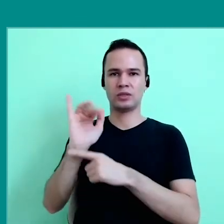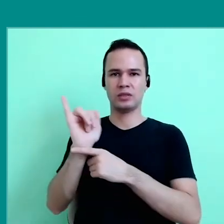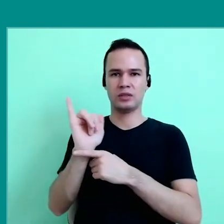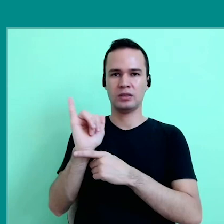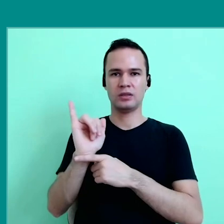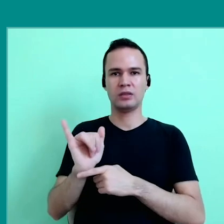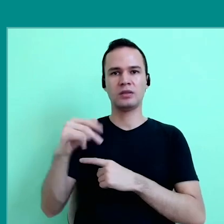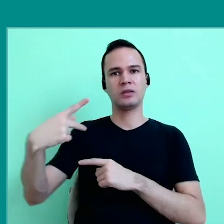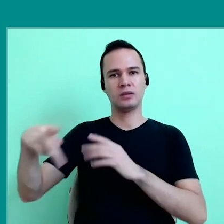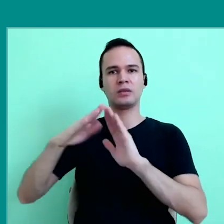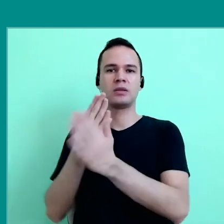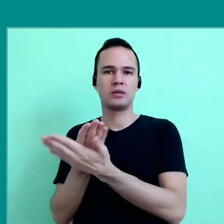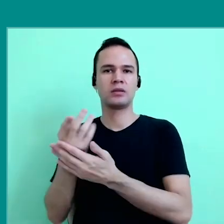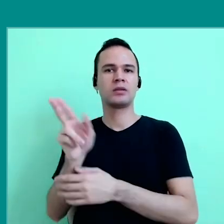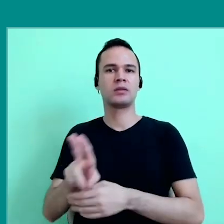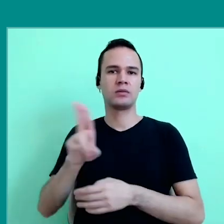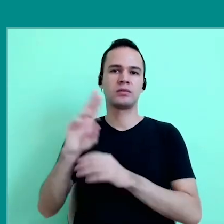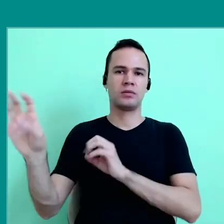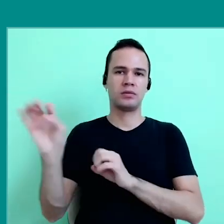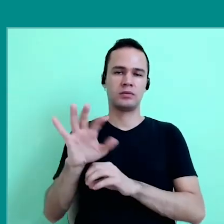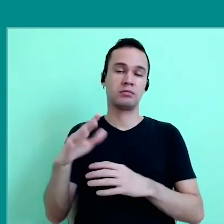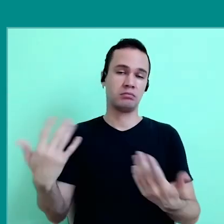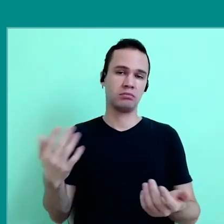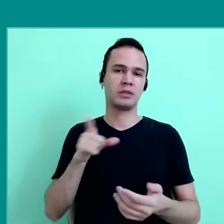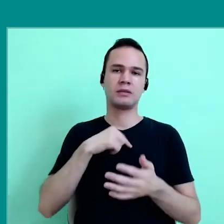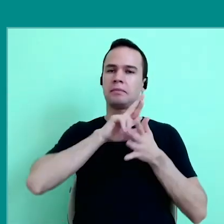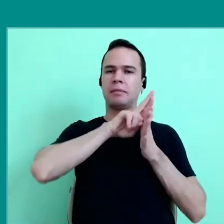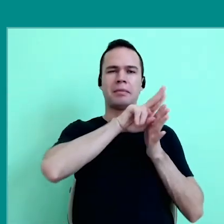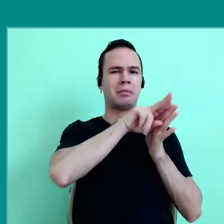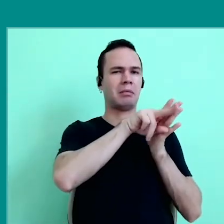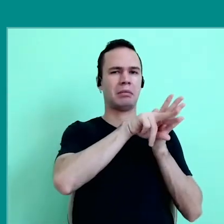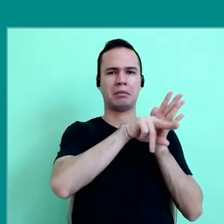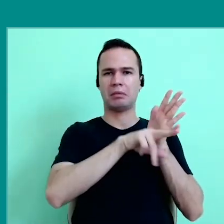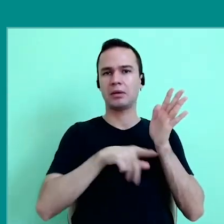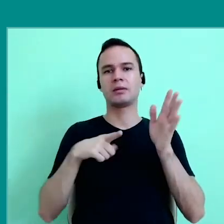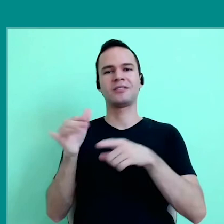at Schools, with pedagogical uses. There is a recommended list from YouTube,